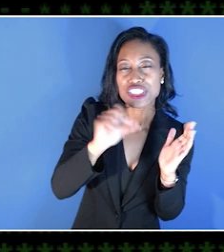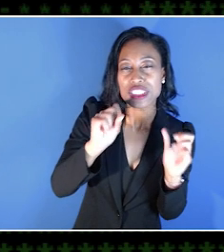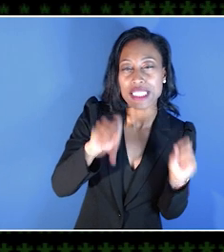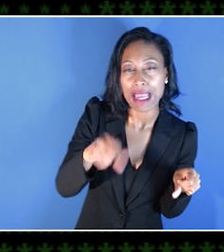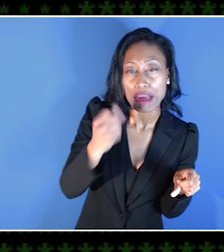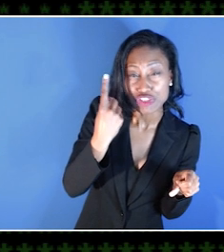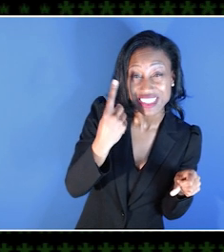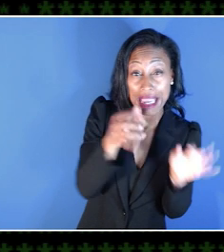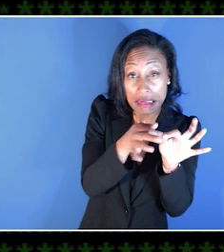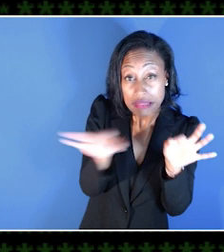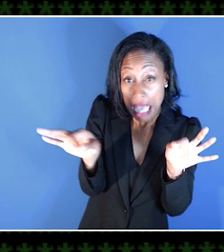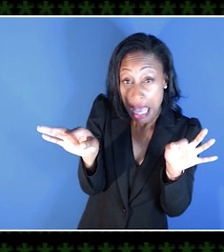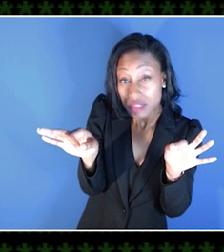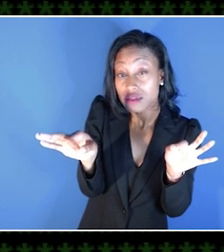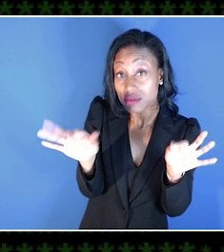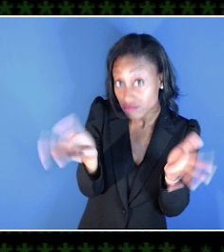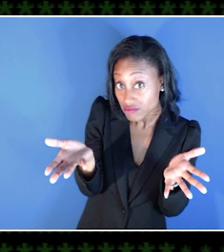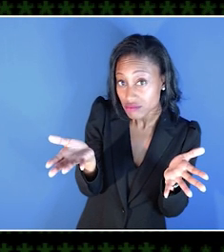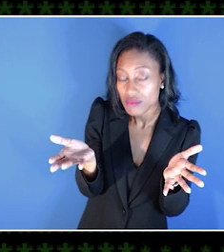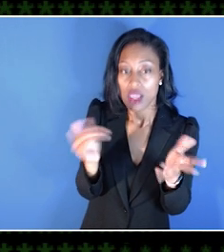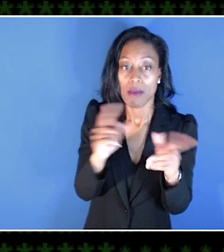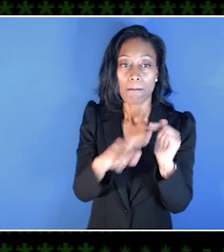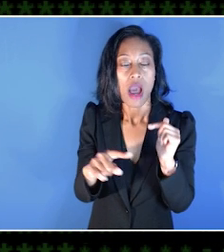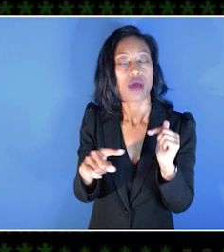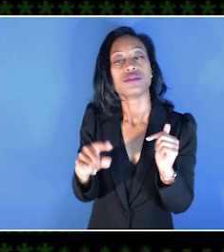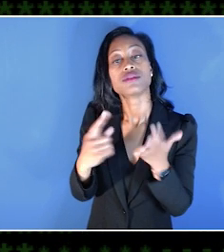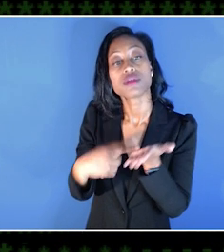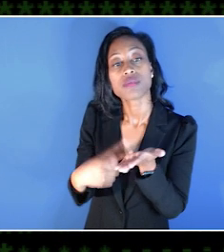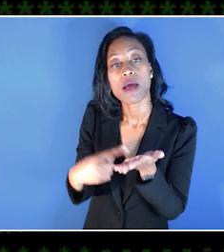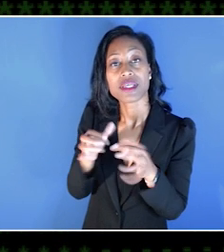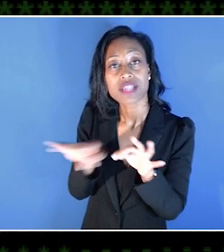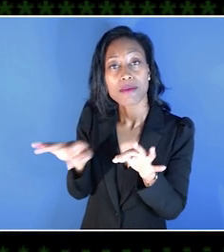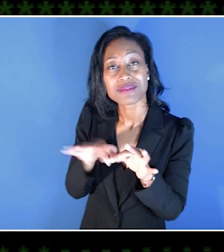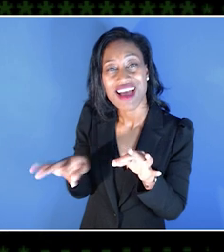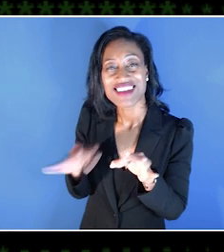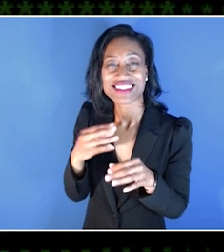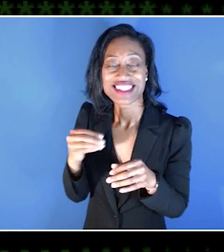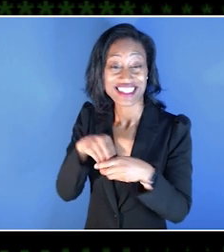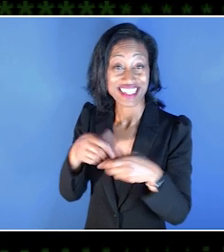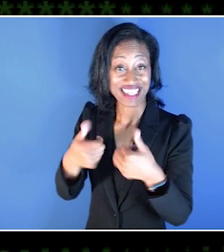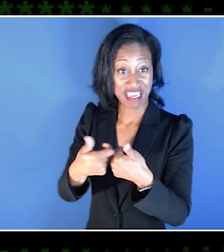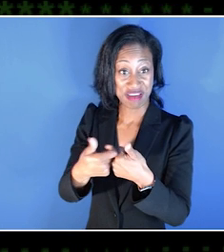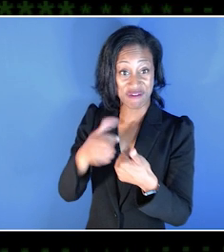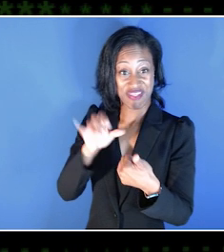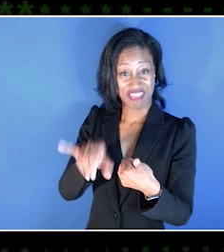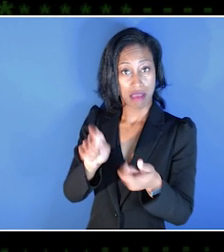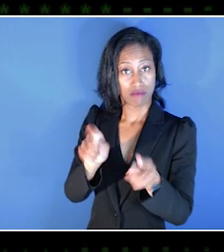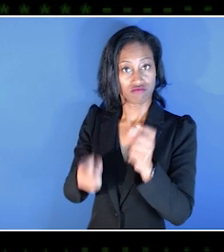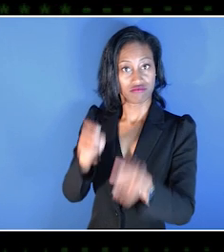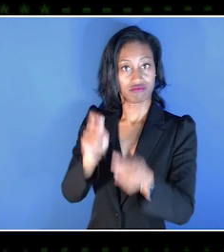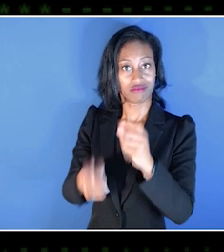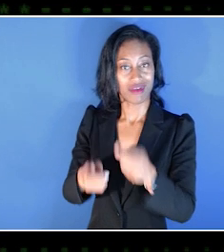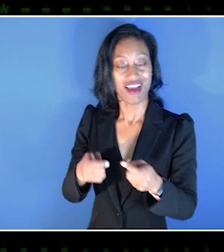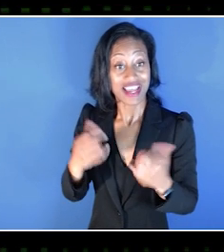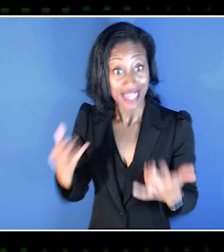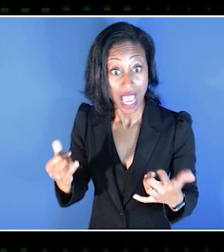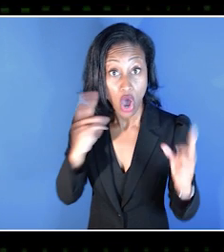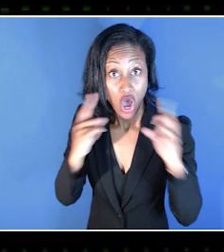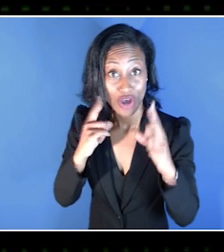But on the other end, we have different features. For example, subtitles in games. We now offer audio descriptions